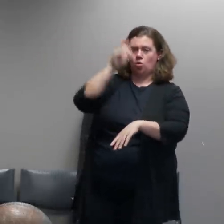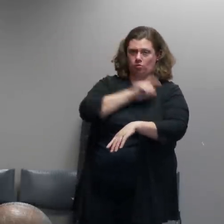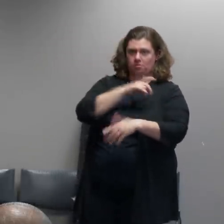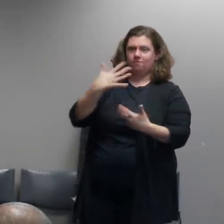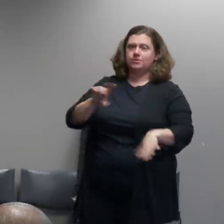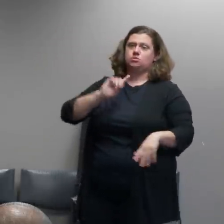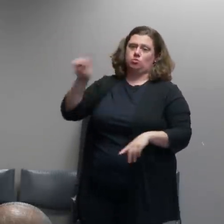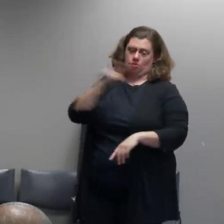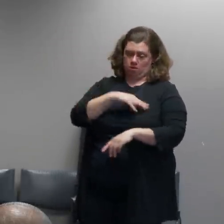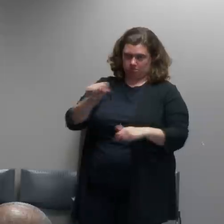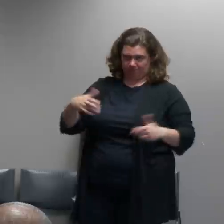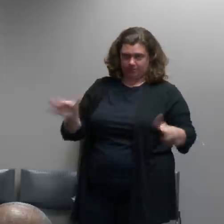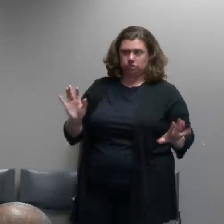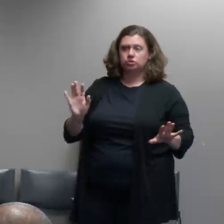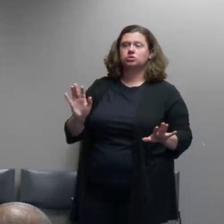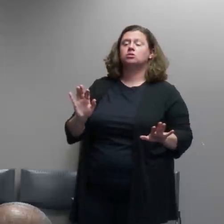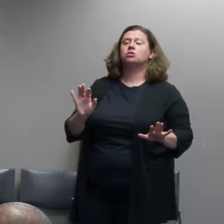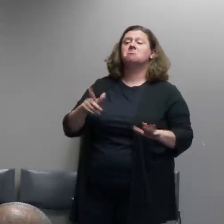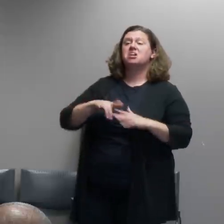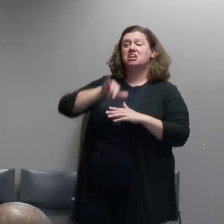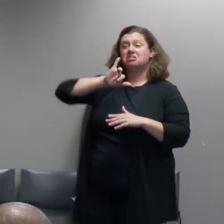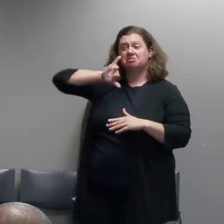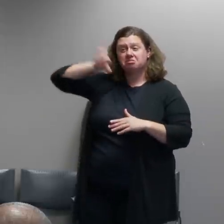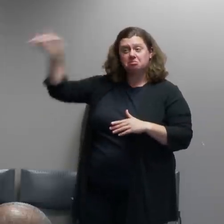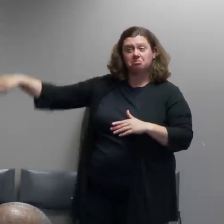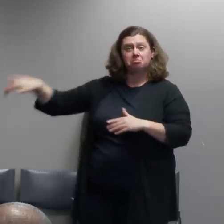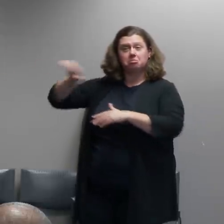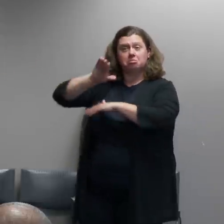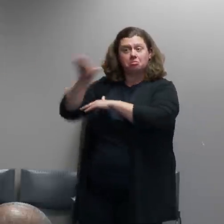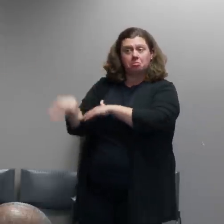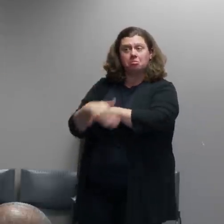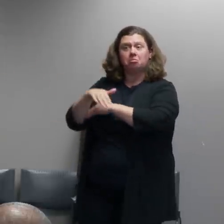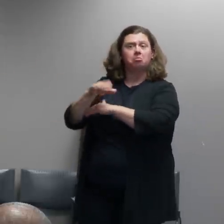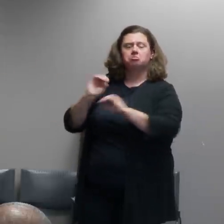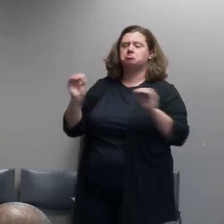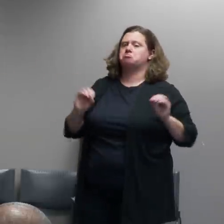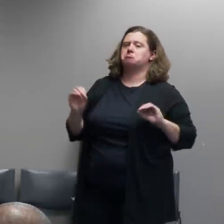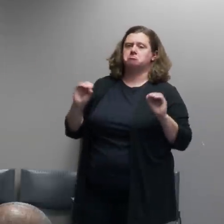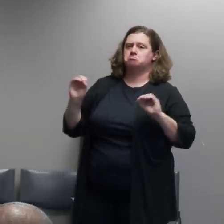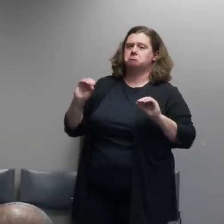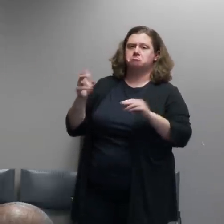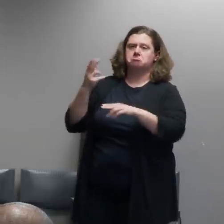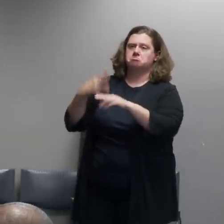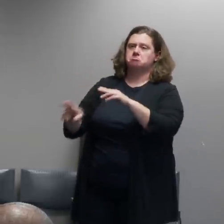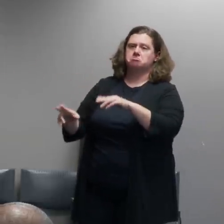thus far and that's one thing that obviously we're very thankful for because it certainly could have happened we've